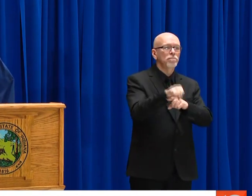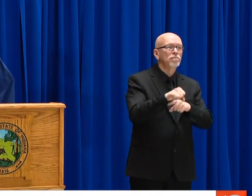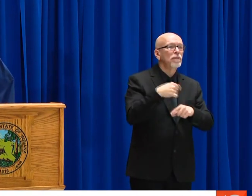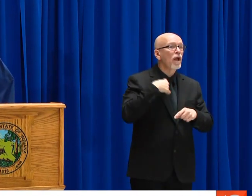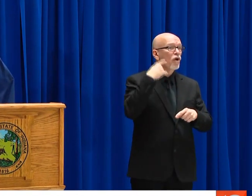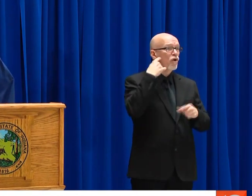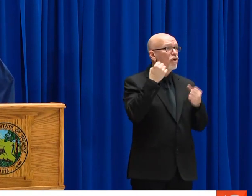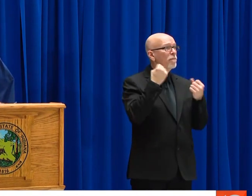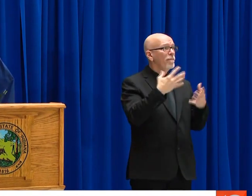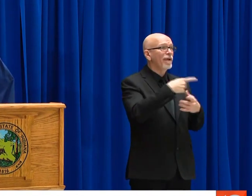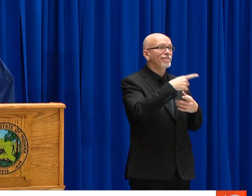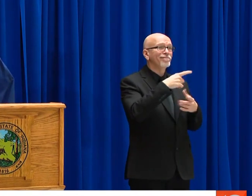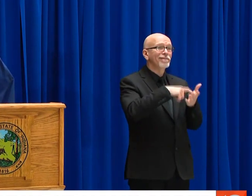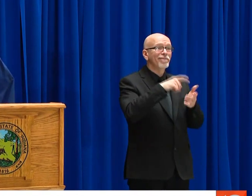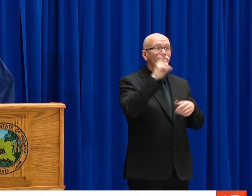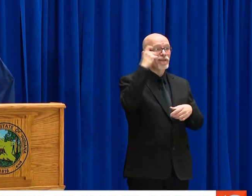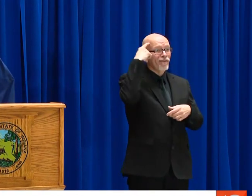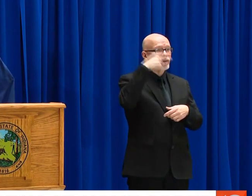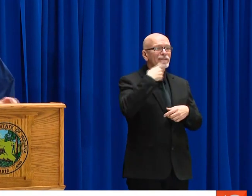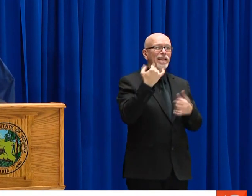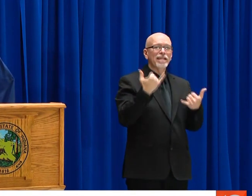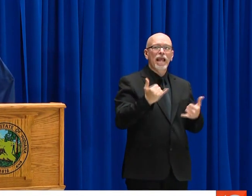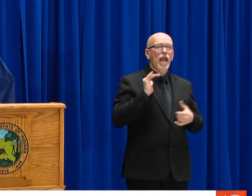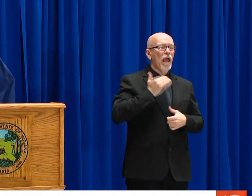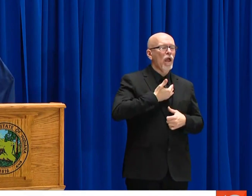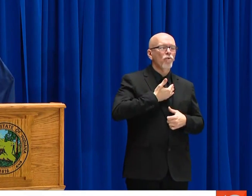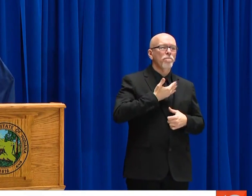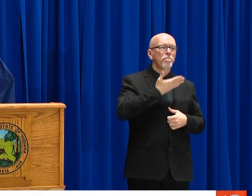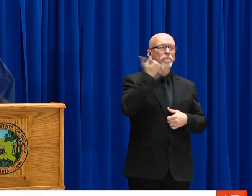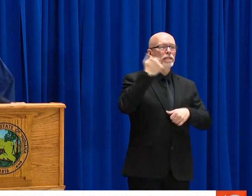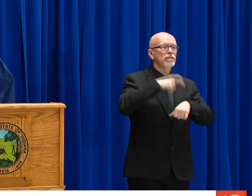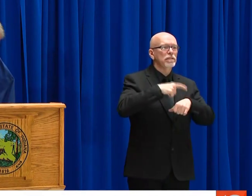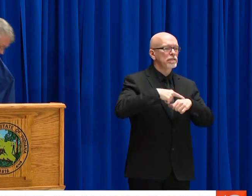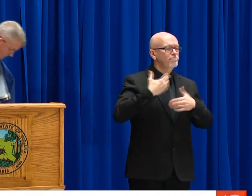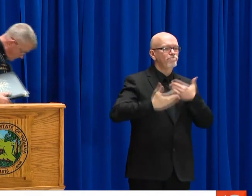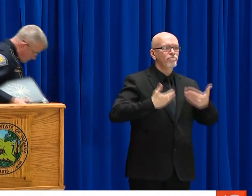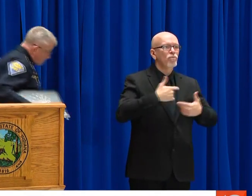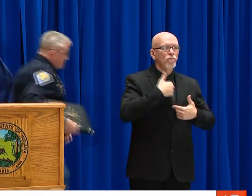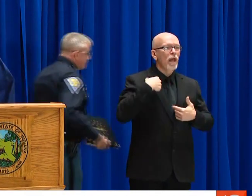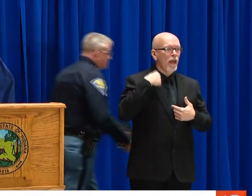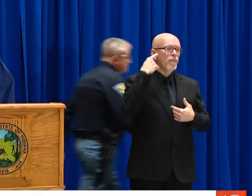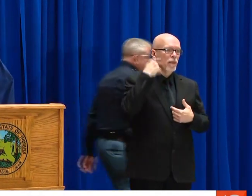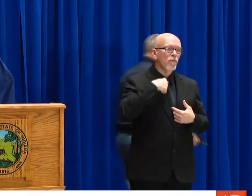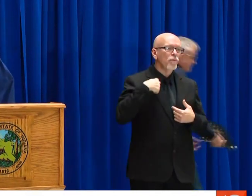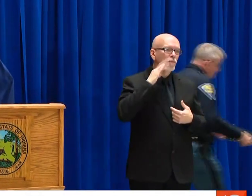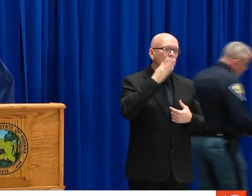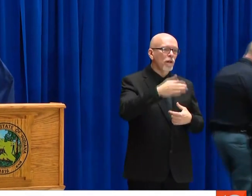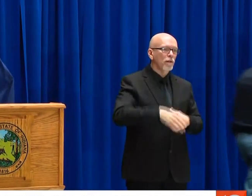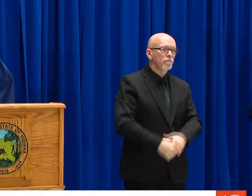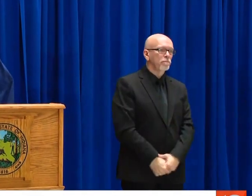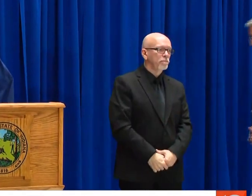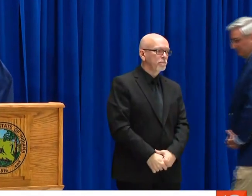ALL OF OUR RESPONSES, WILL -- I'VE HEARD GOVERNOR HOLCOMB SAY